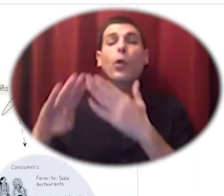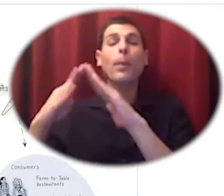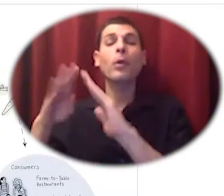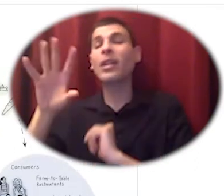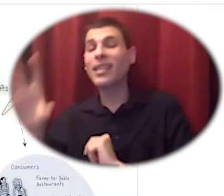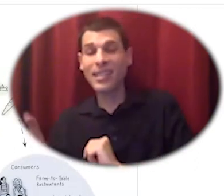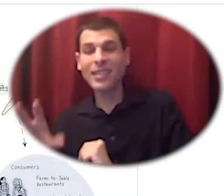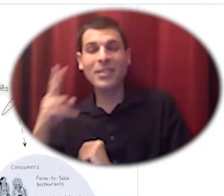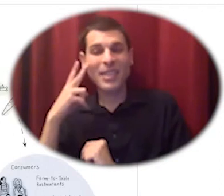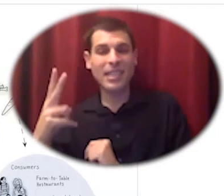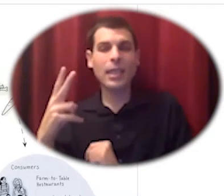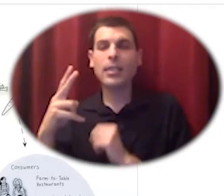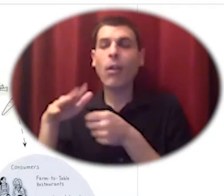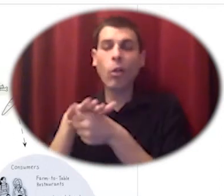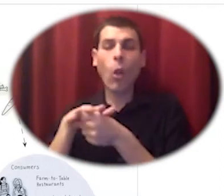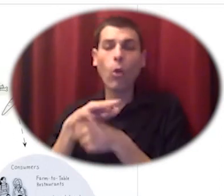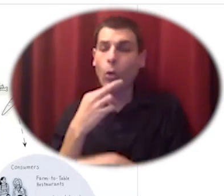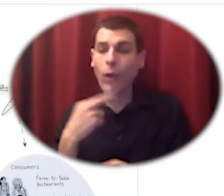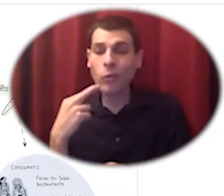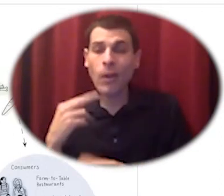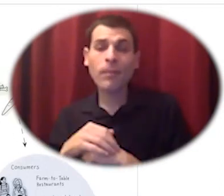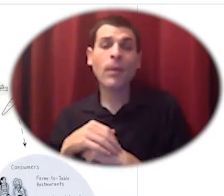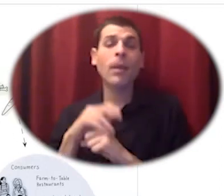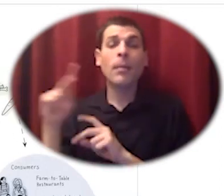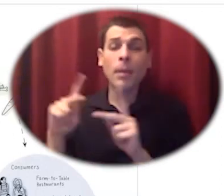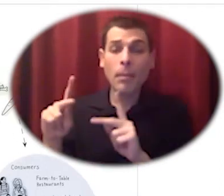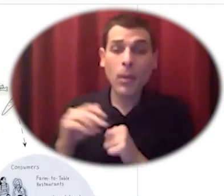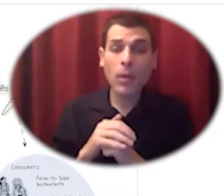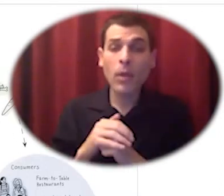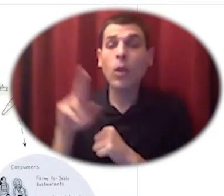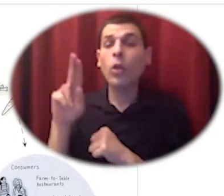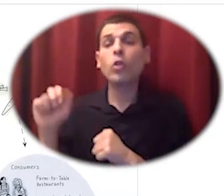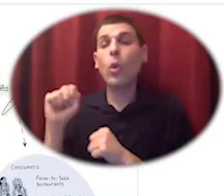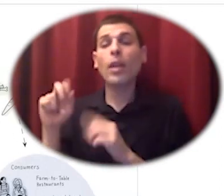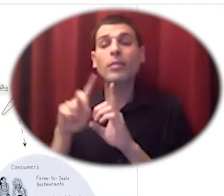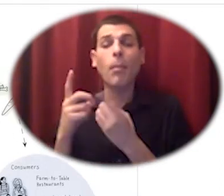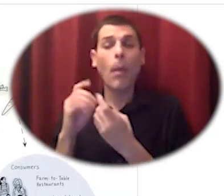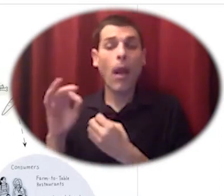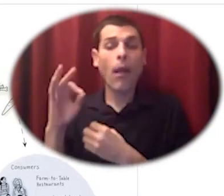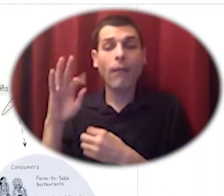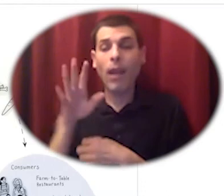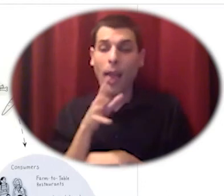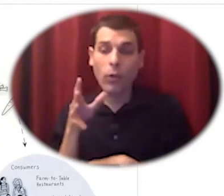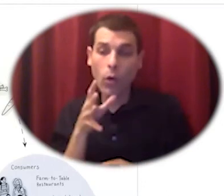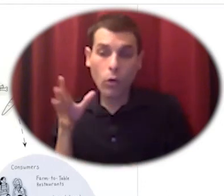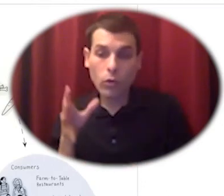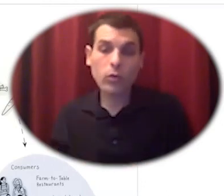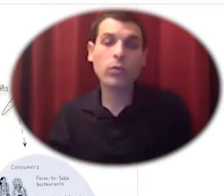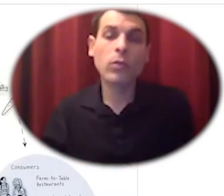you can see on the right local land trusts the u.s department of agriculture and